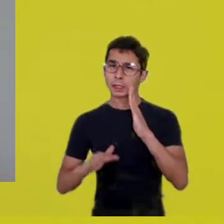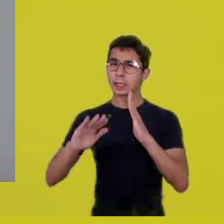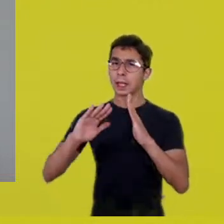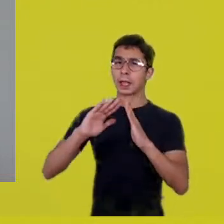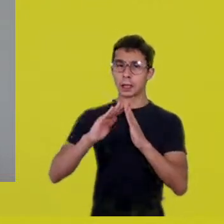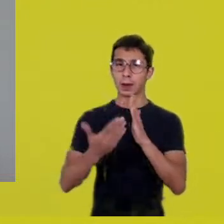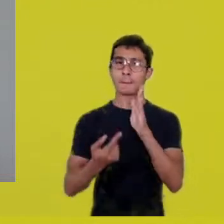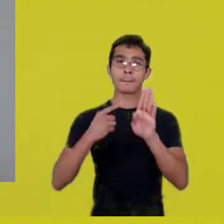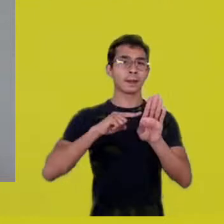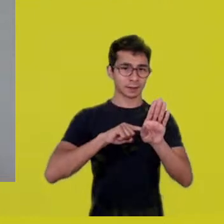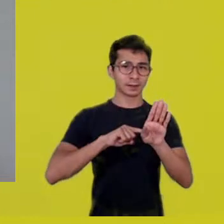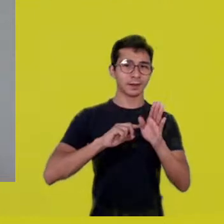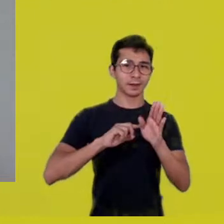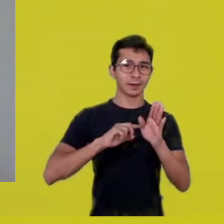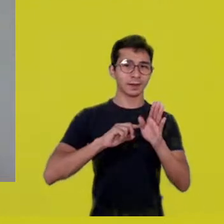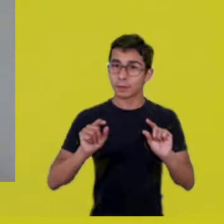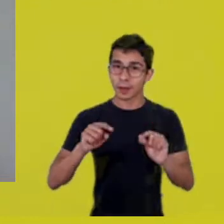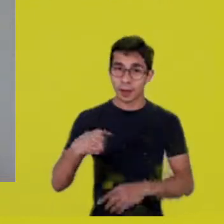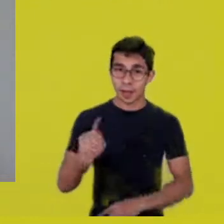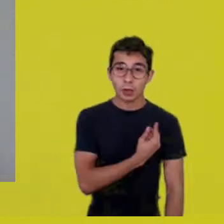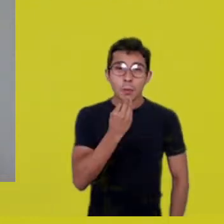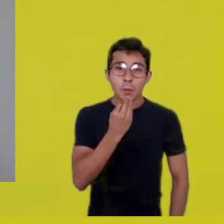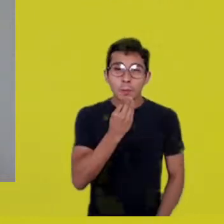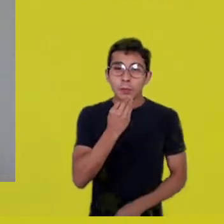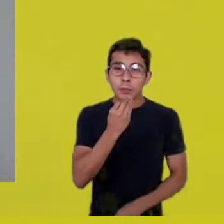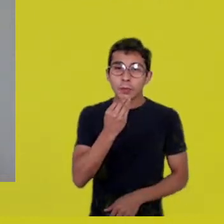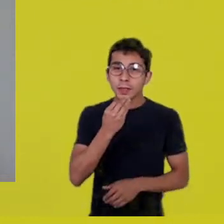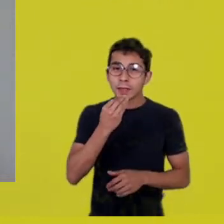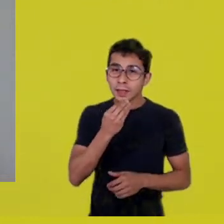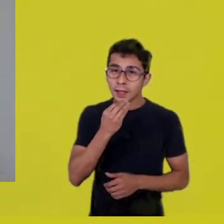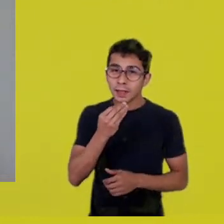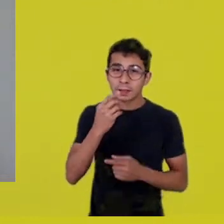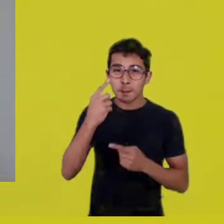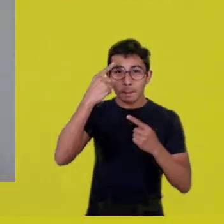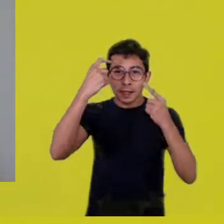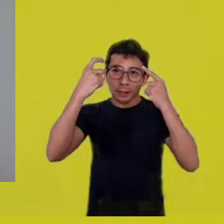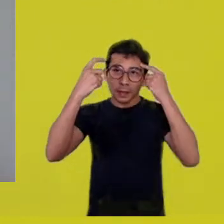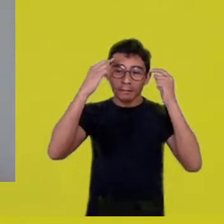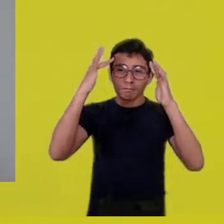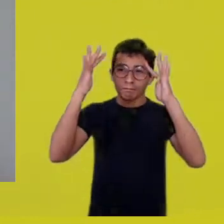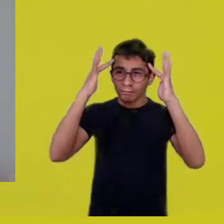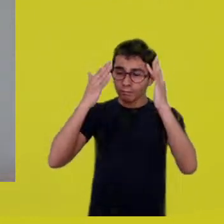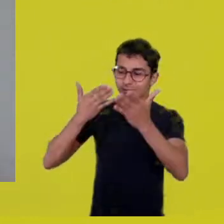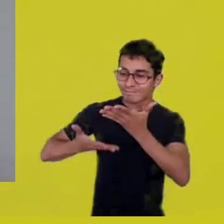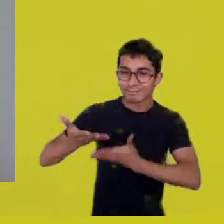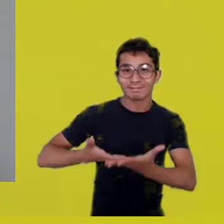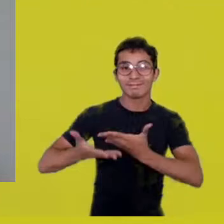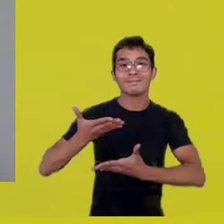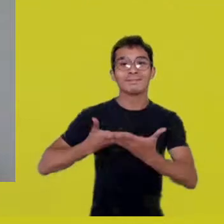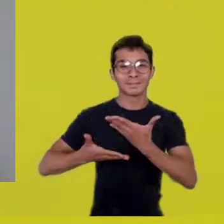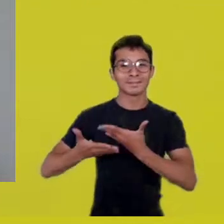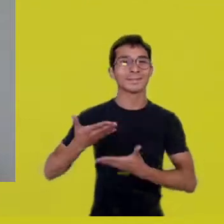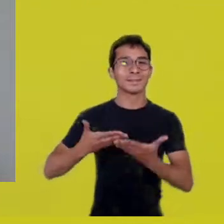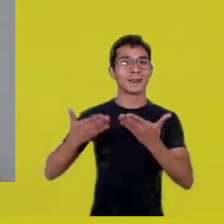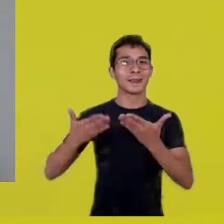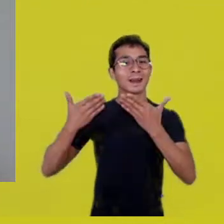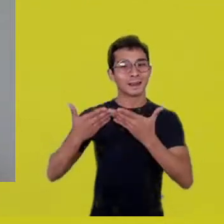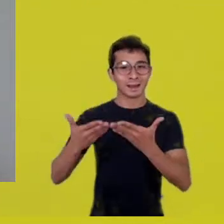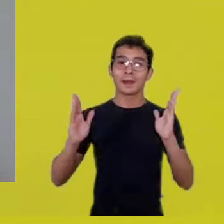and construction of a fertile field for thoughts so that we get to a laboratory further ahead.